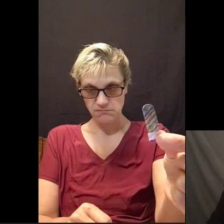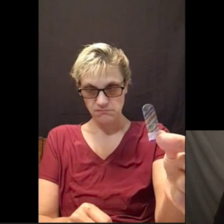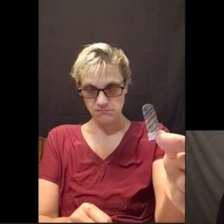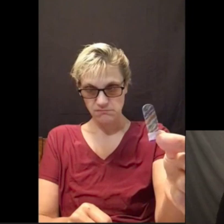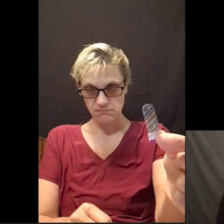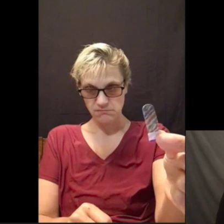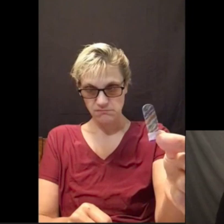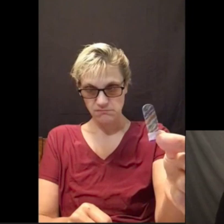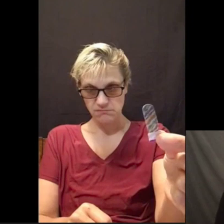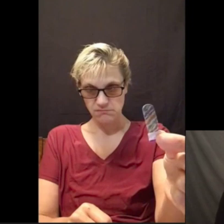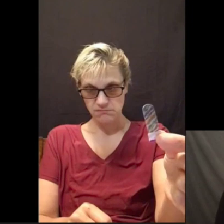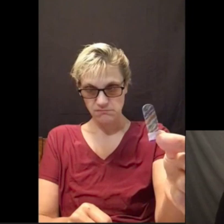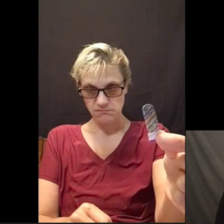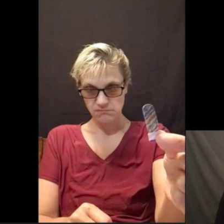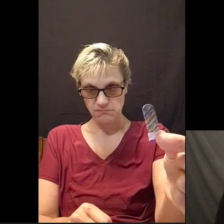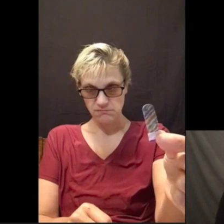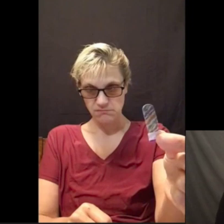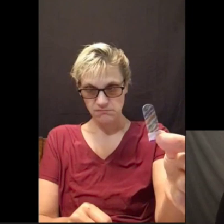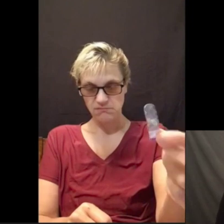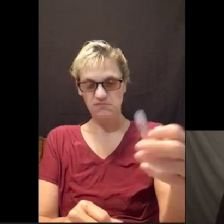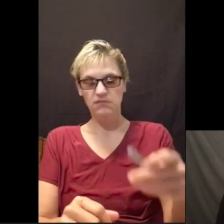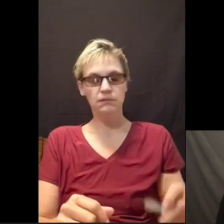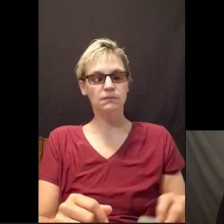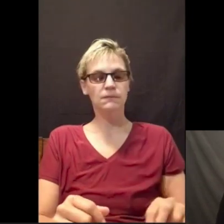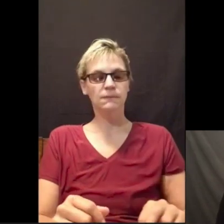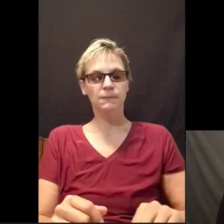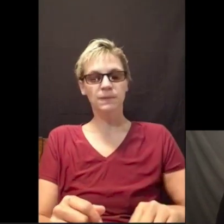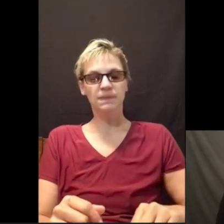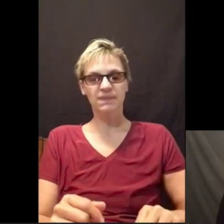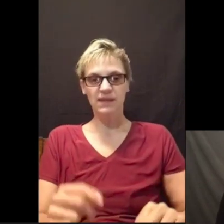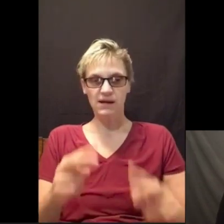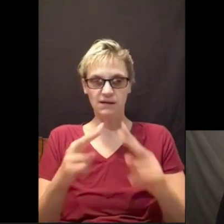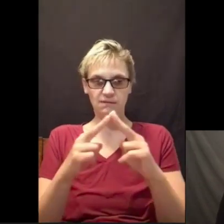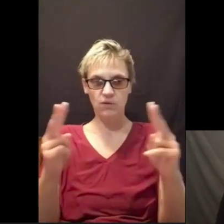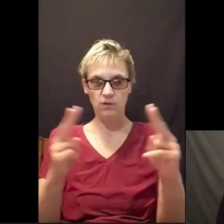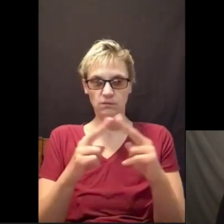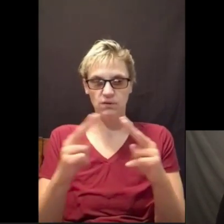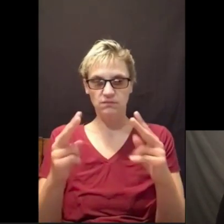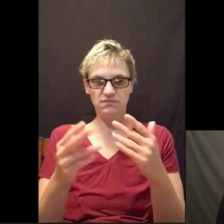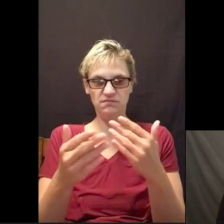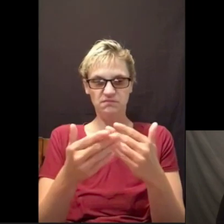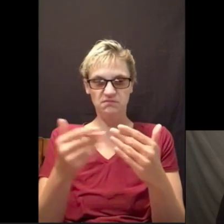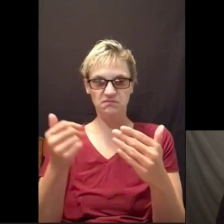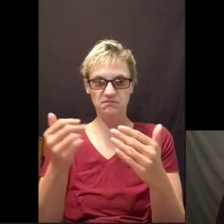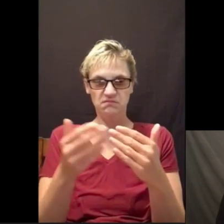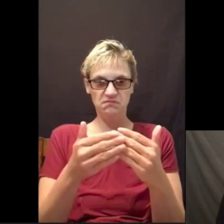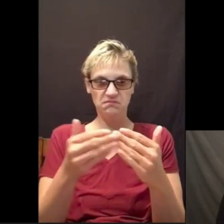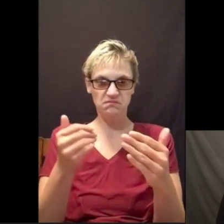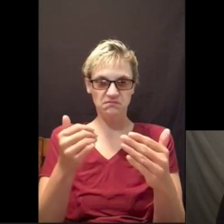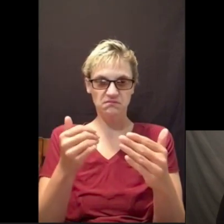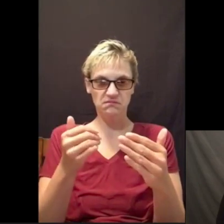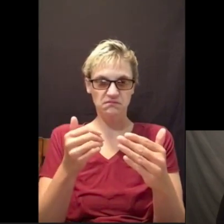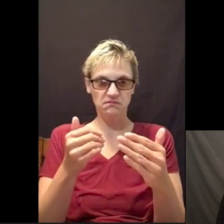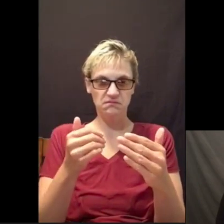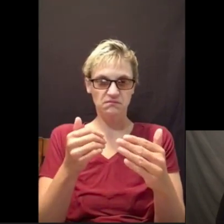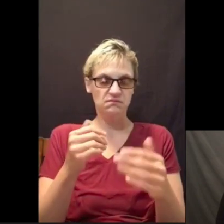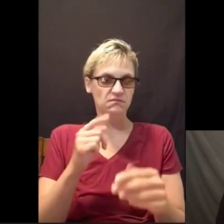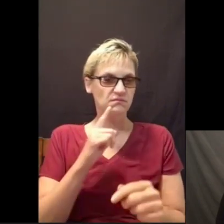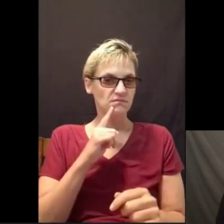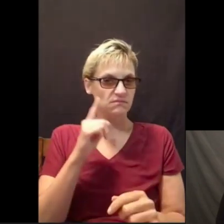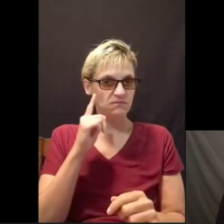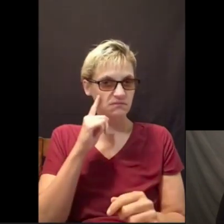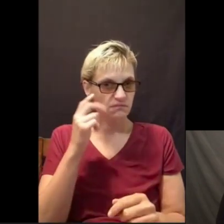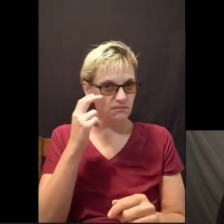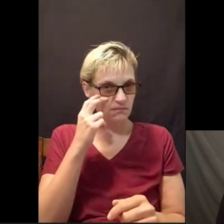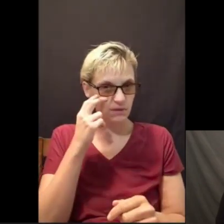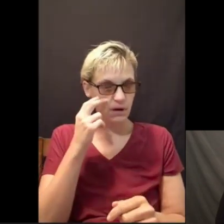They are very easy to use.